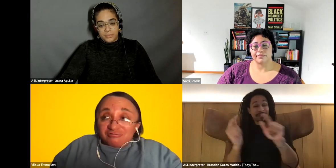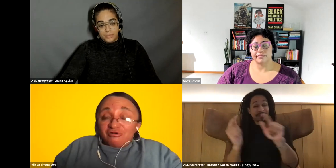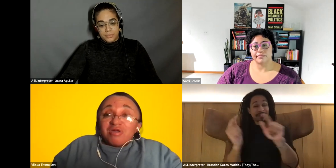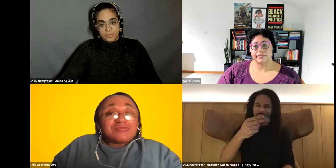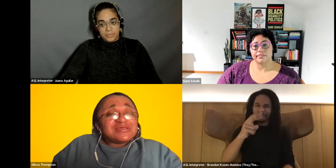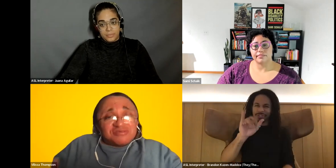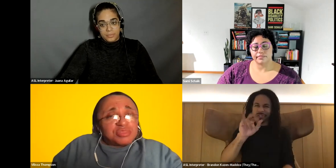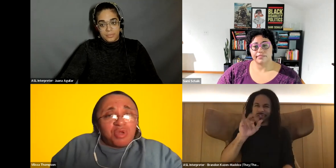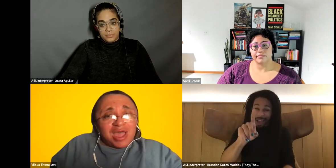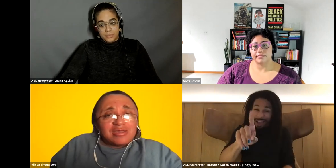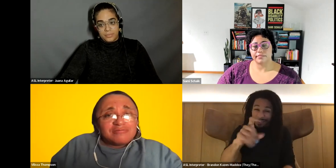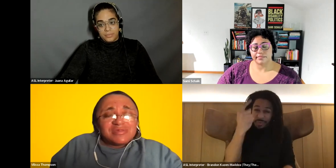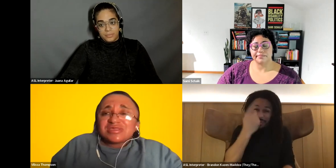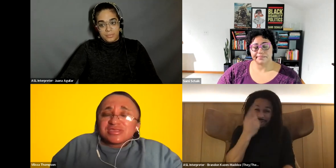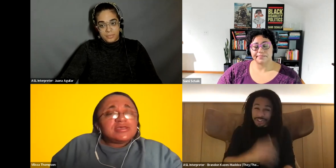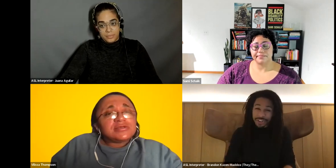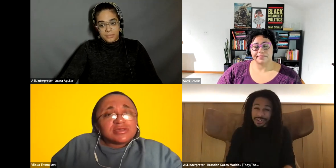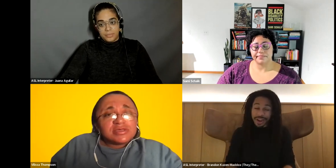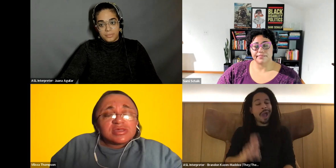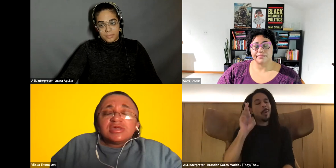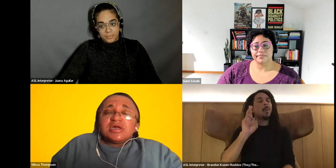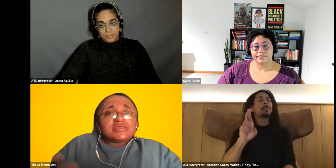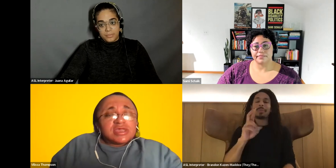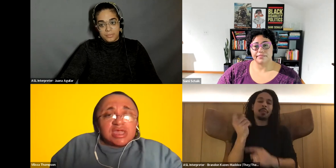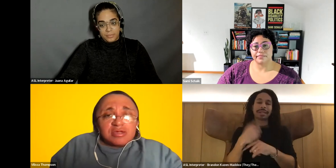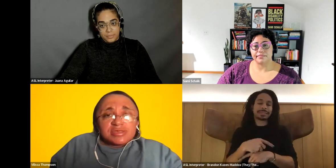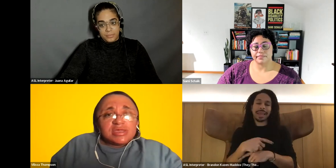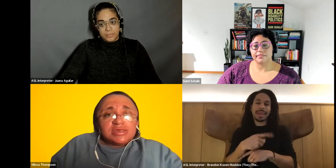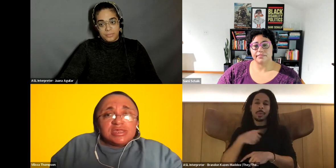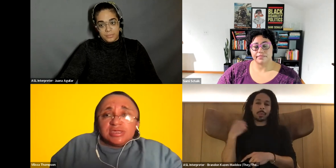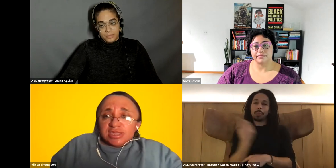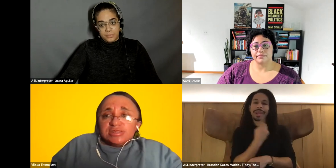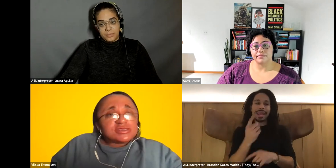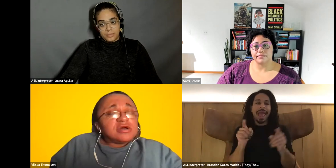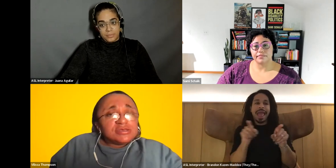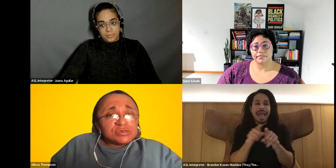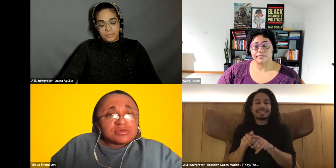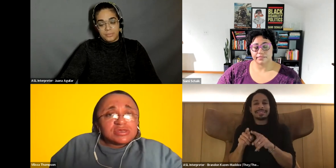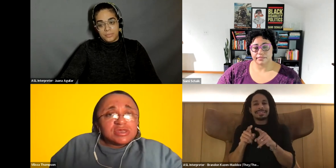Vilissa Thompson: far out, get to thrive, get the healing and the care that they meet in this country.